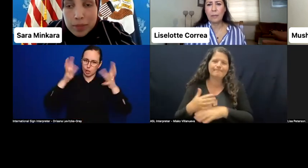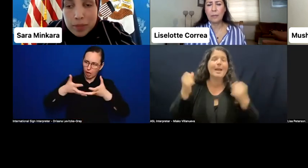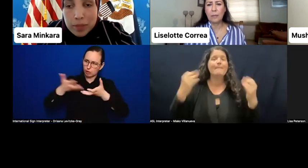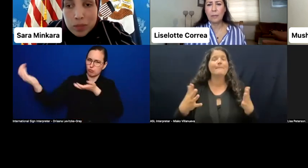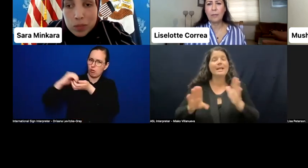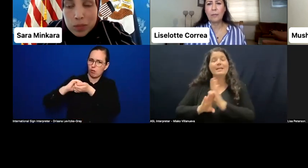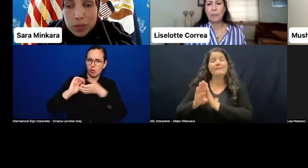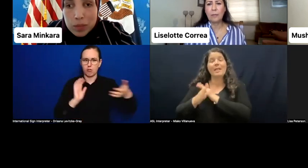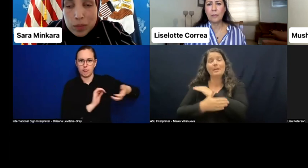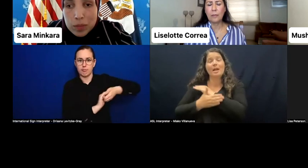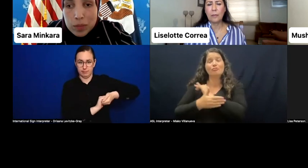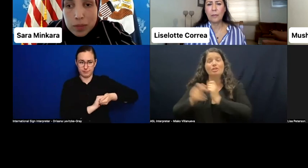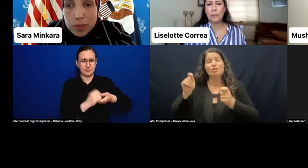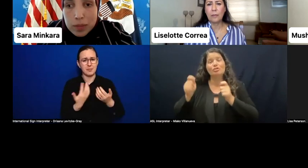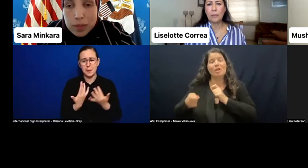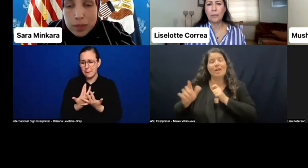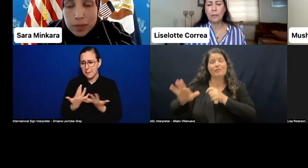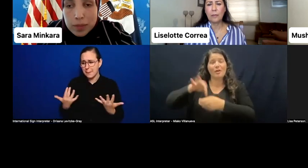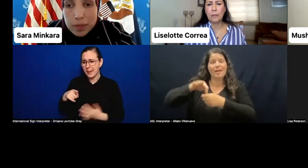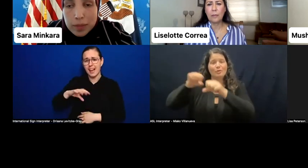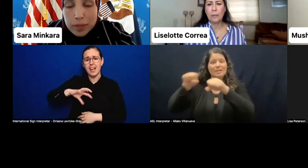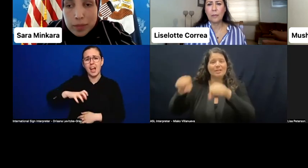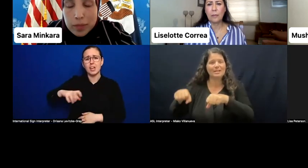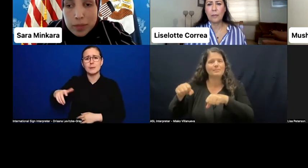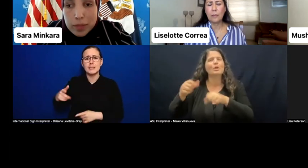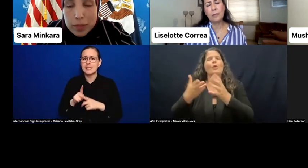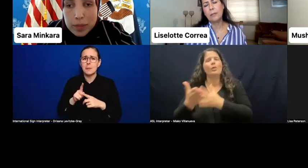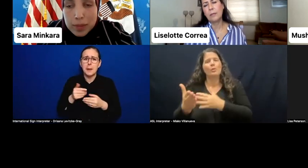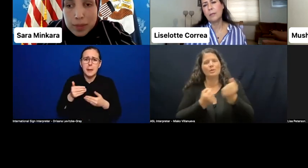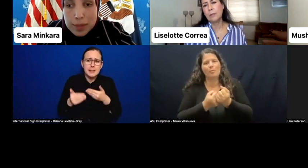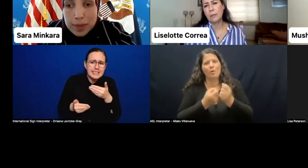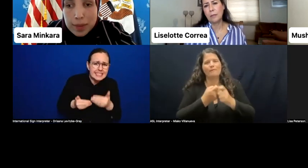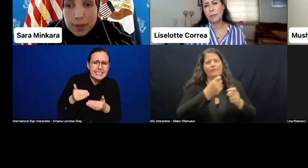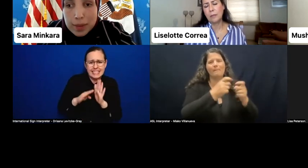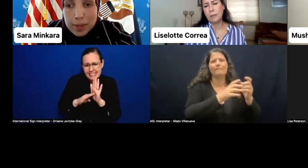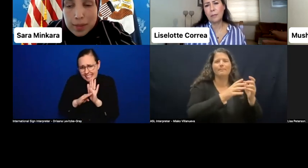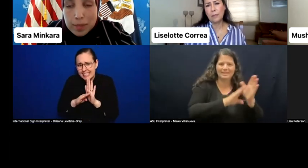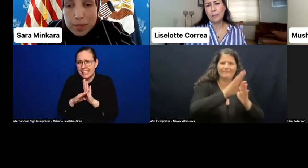by the support of other countries, developed countries, and international organizations.